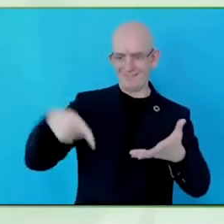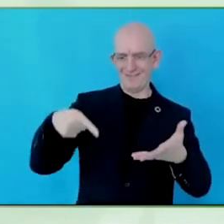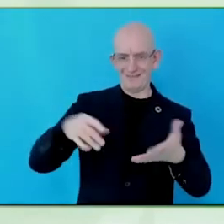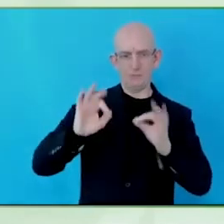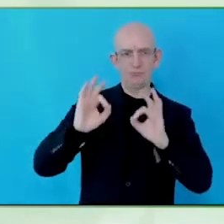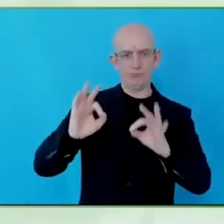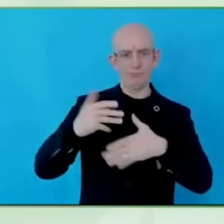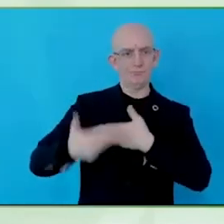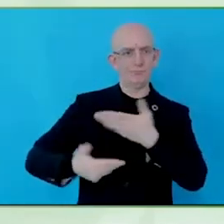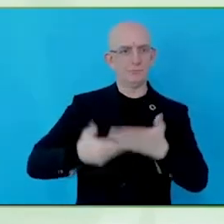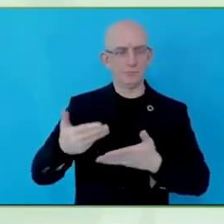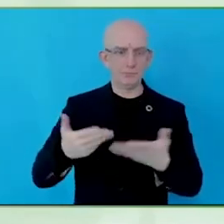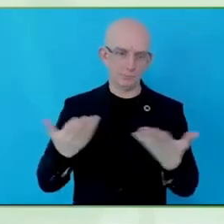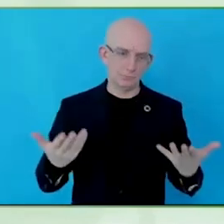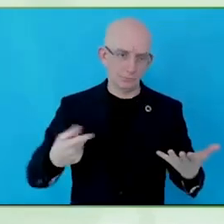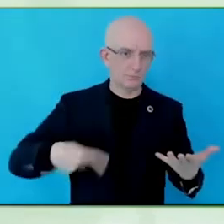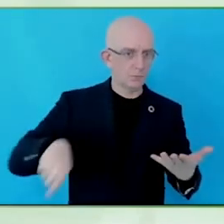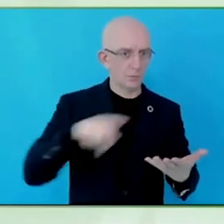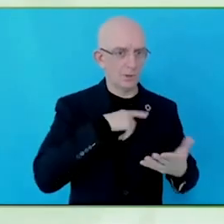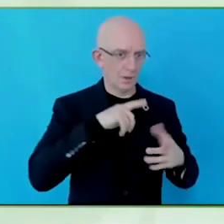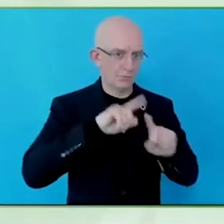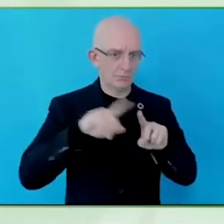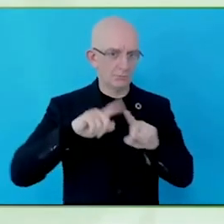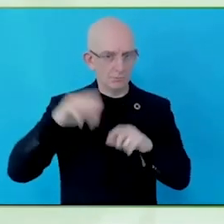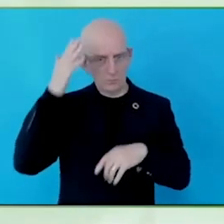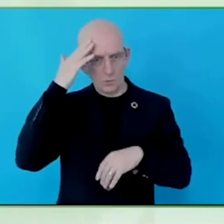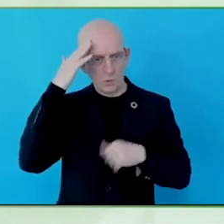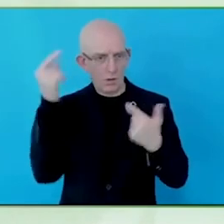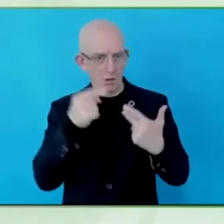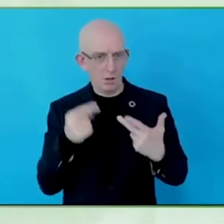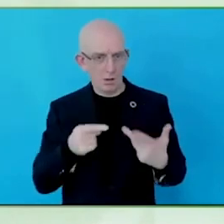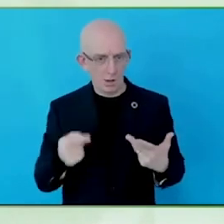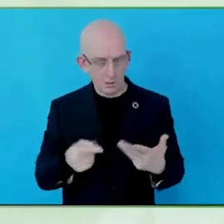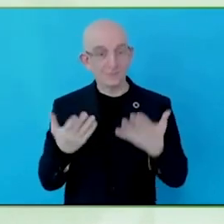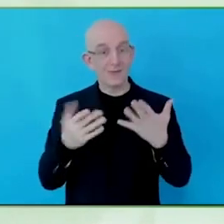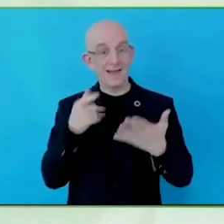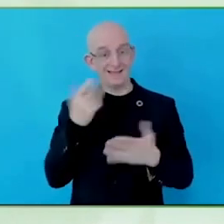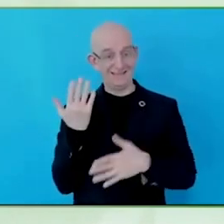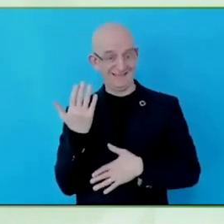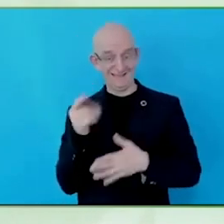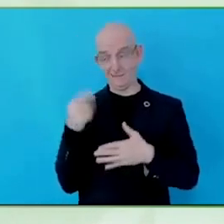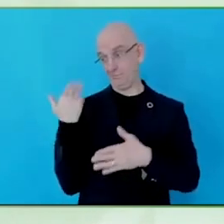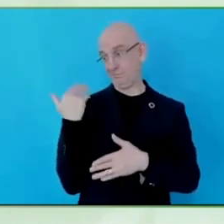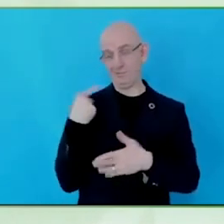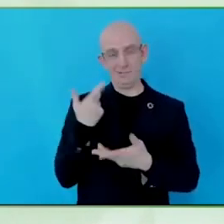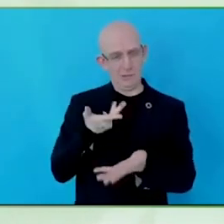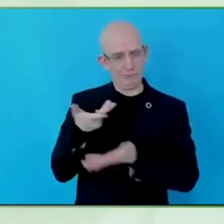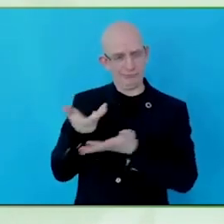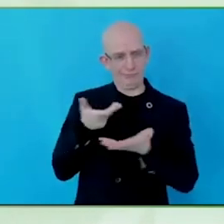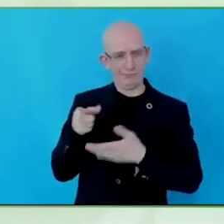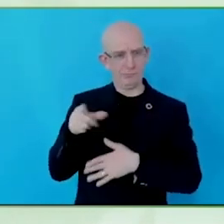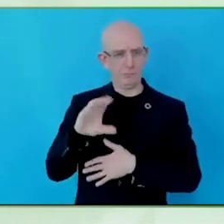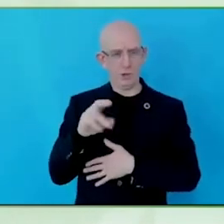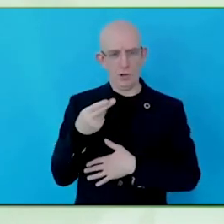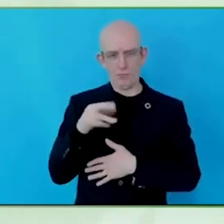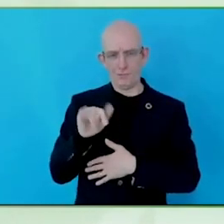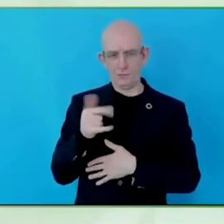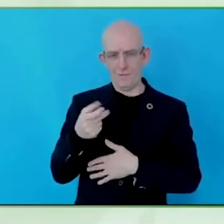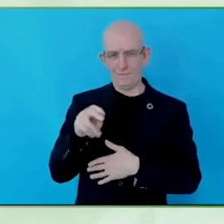across the community to allow the community to solve it for its own needs. But because we were creating a platform, it is able to do that.